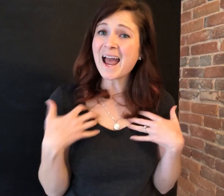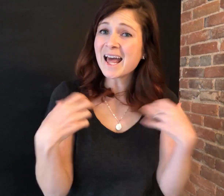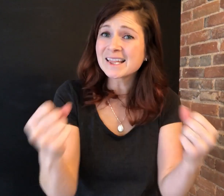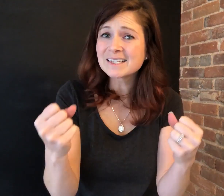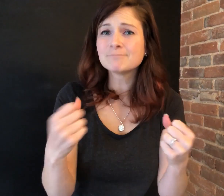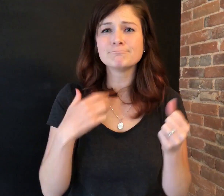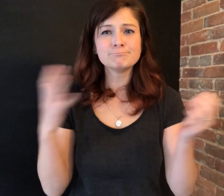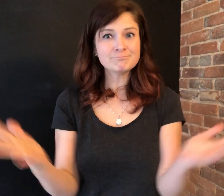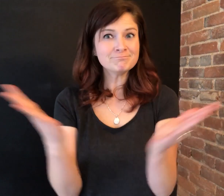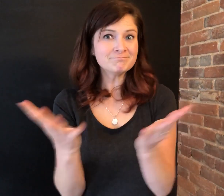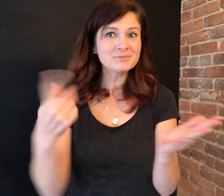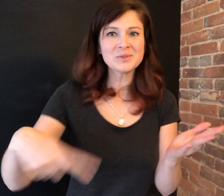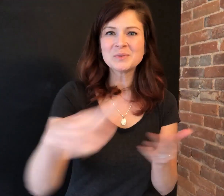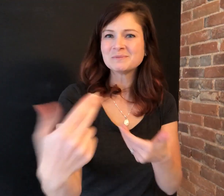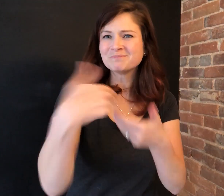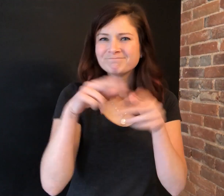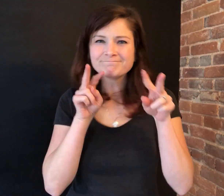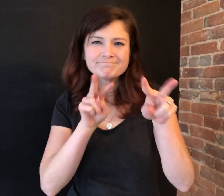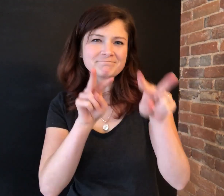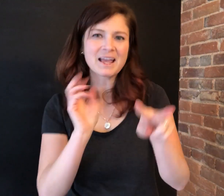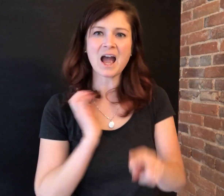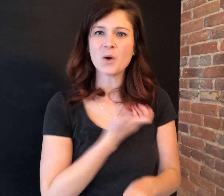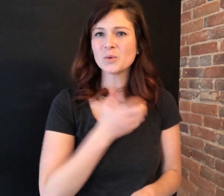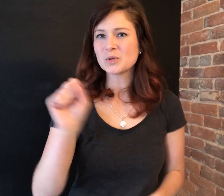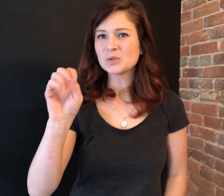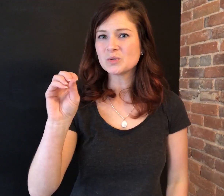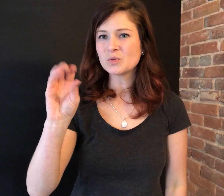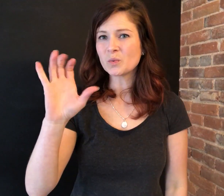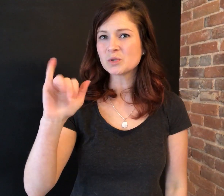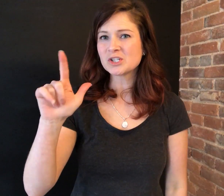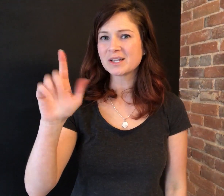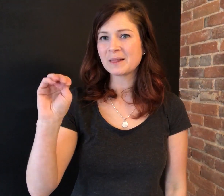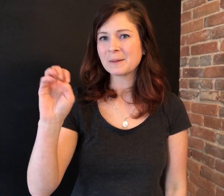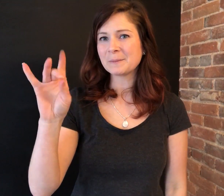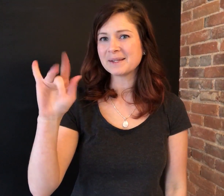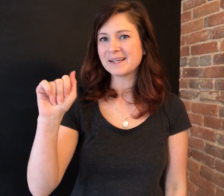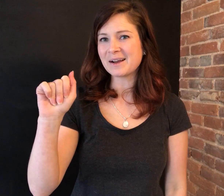and don’t forget to engage with us on social media!